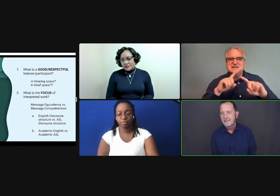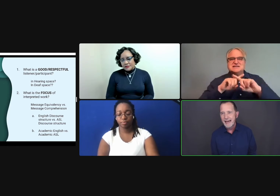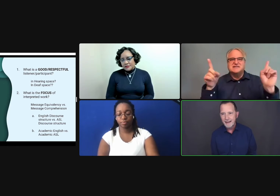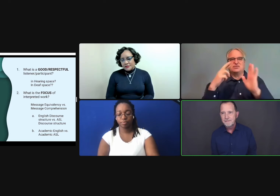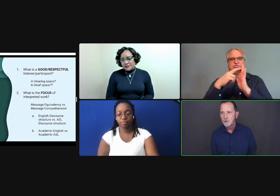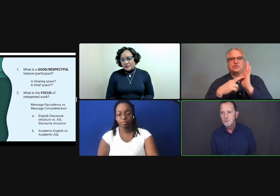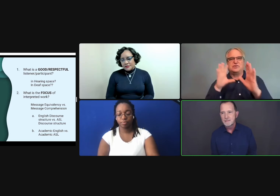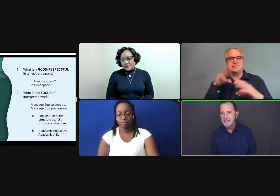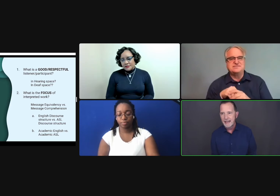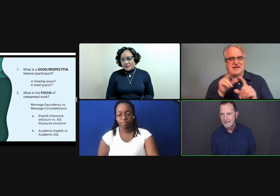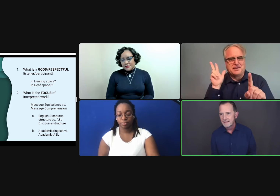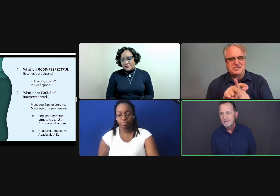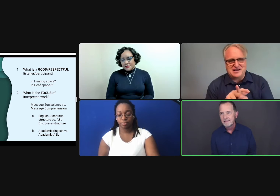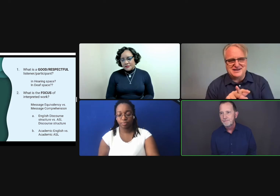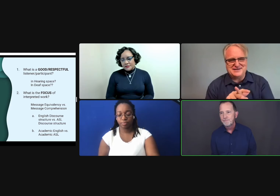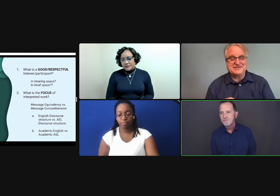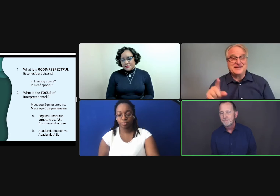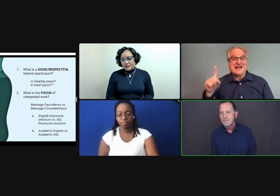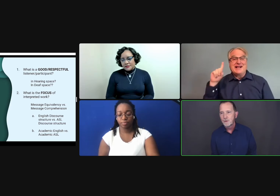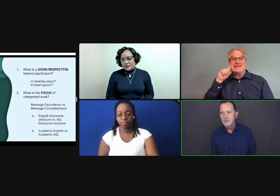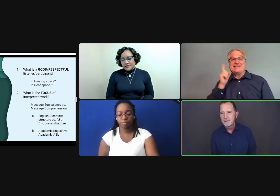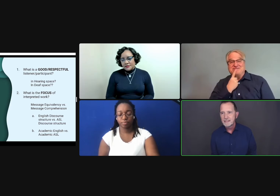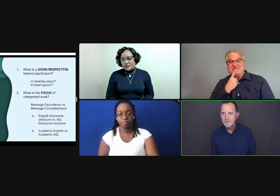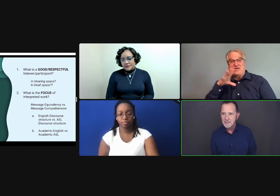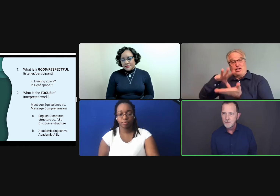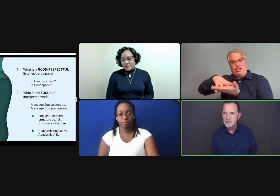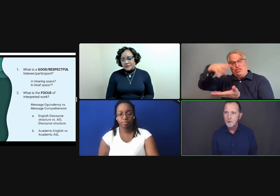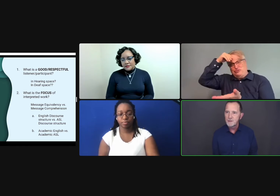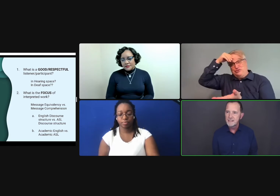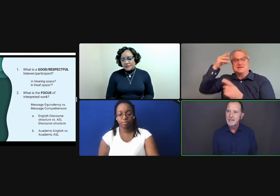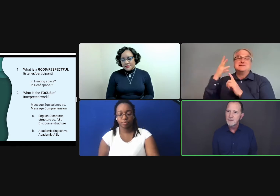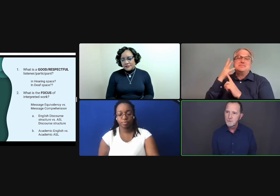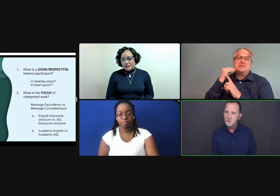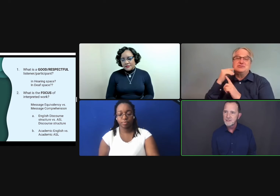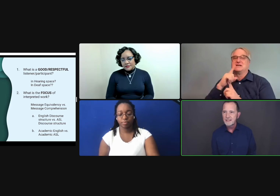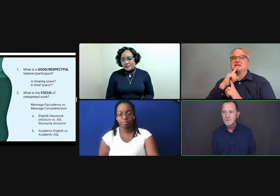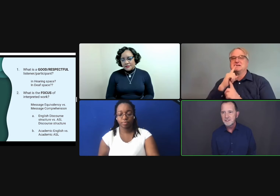That, I feel, was misguided. This professor who was imposing hearing rules in what